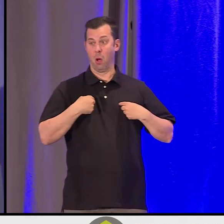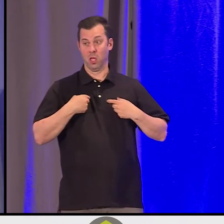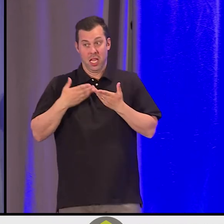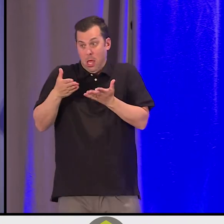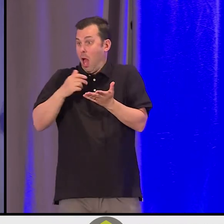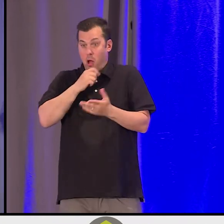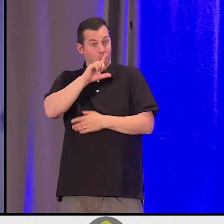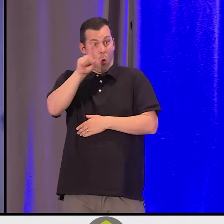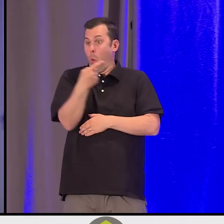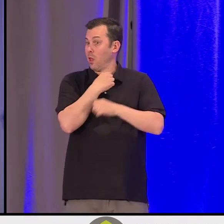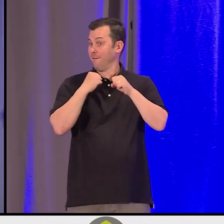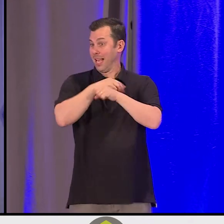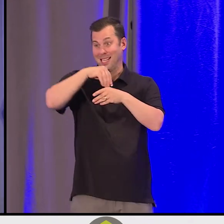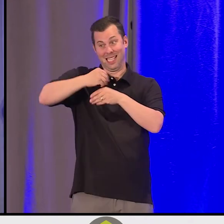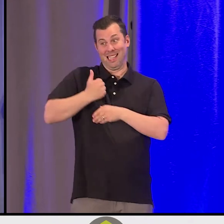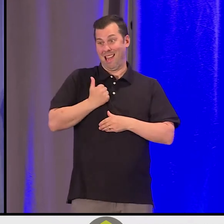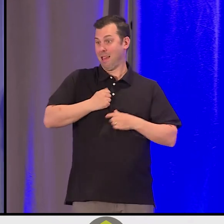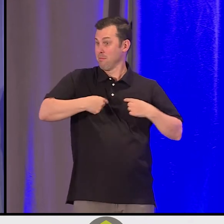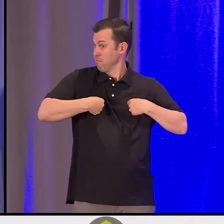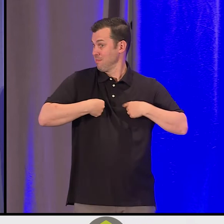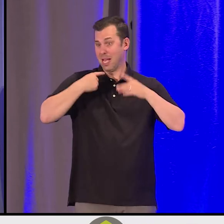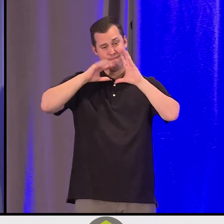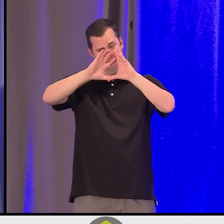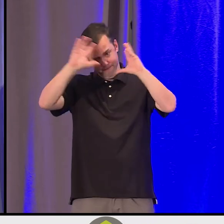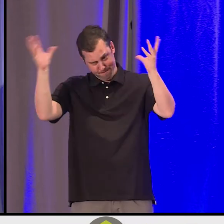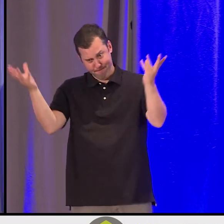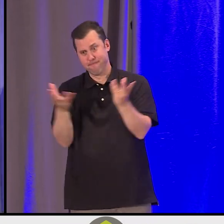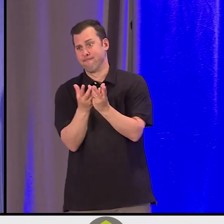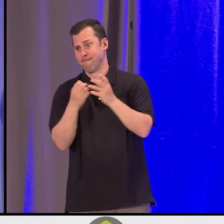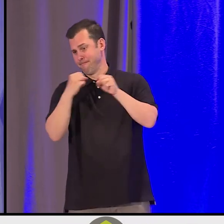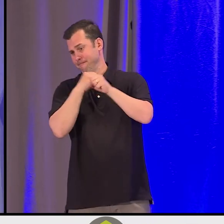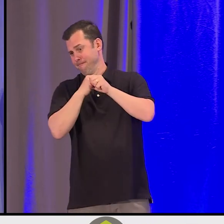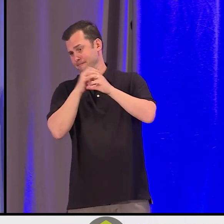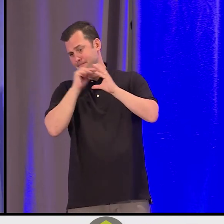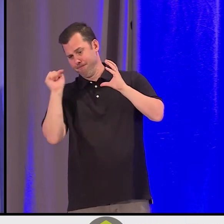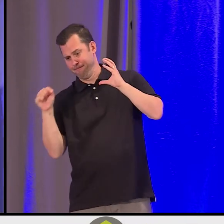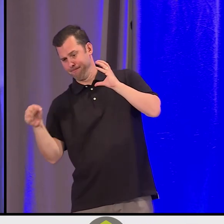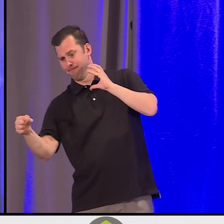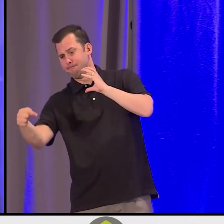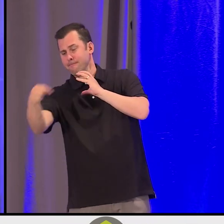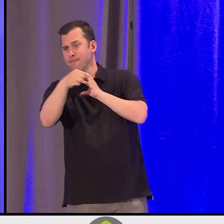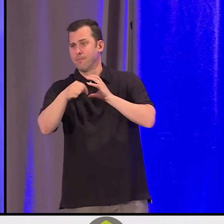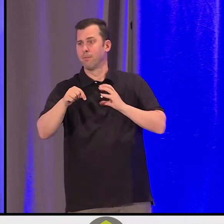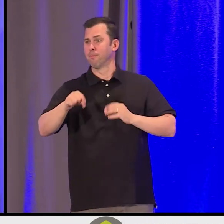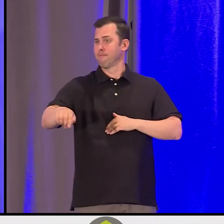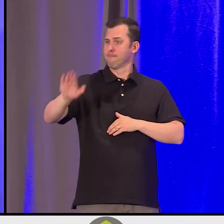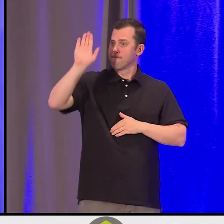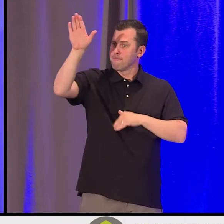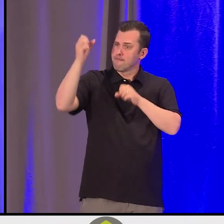Because our work took us to a global sphere, advocating for the United Nations Declaration on the Rights